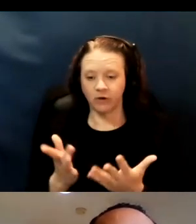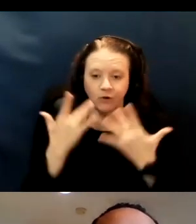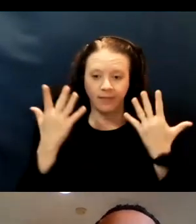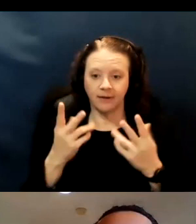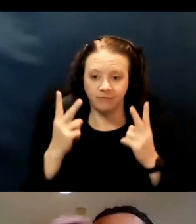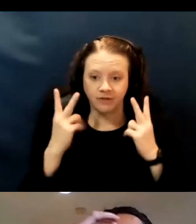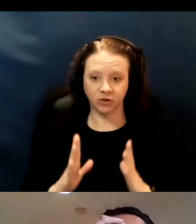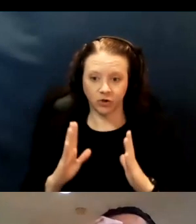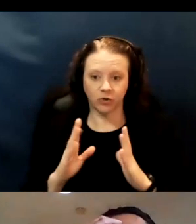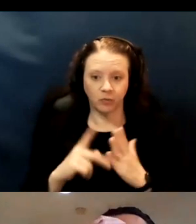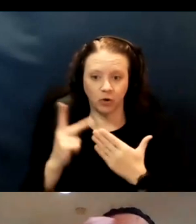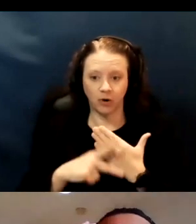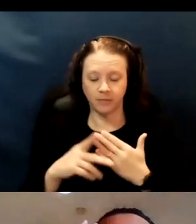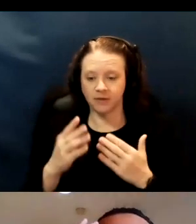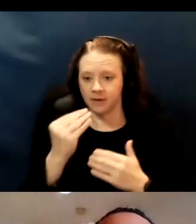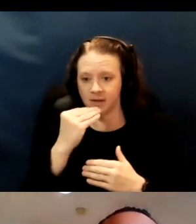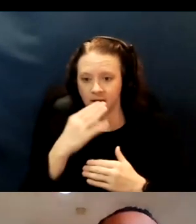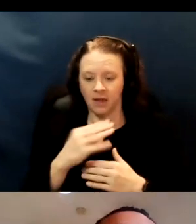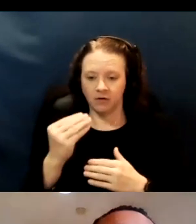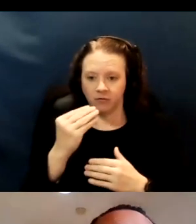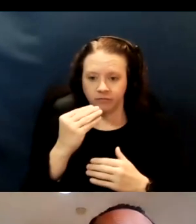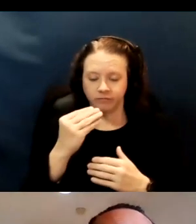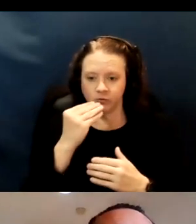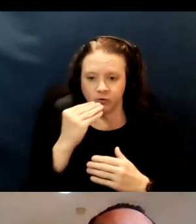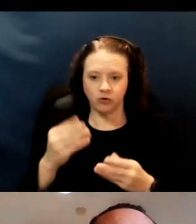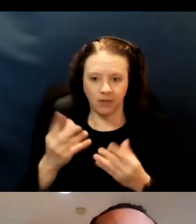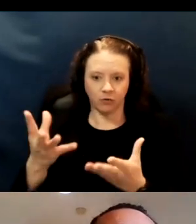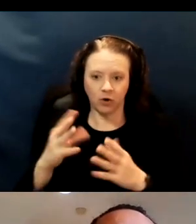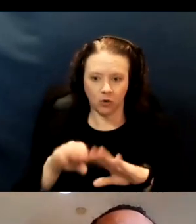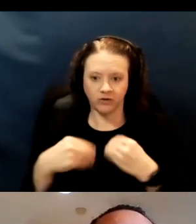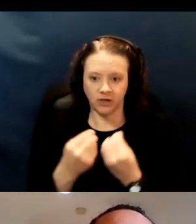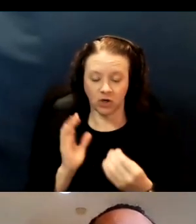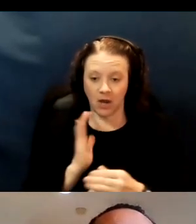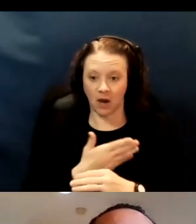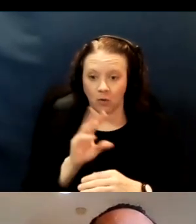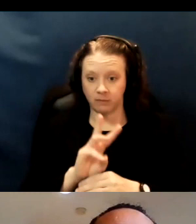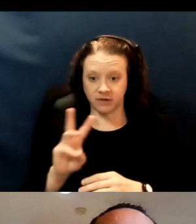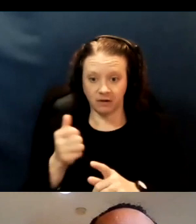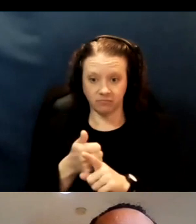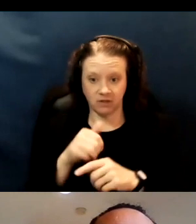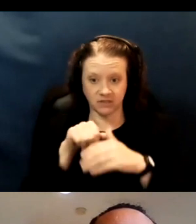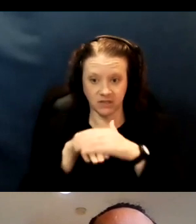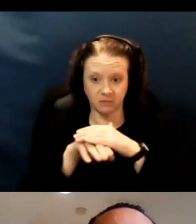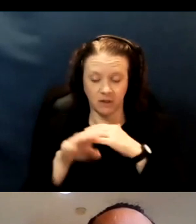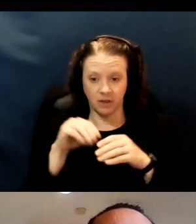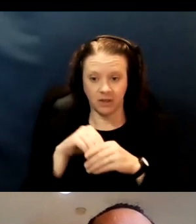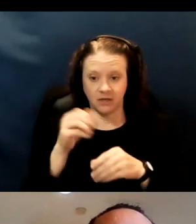meal and food delivery organizations. Our website is accessible in multiple languages as well.